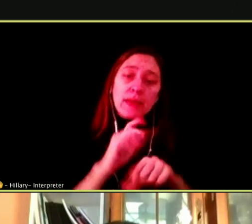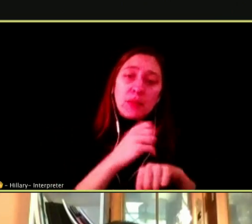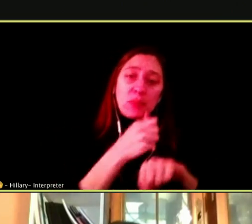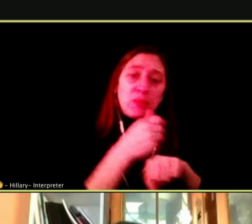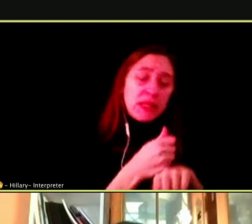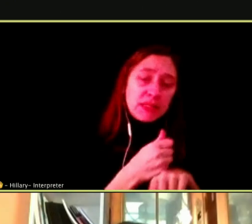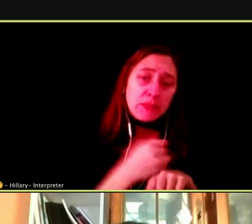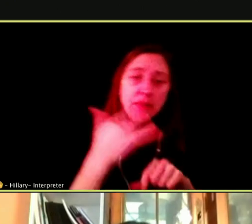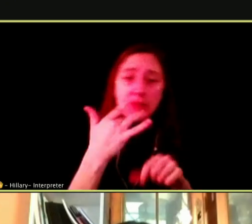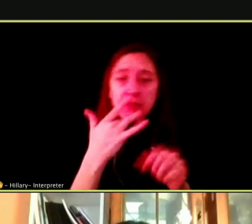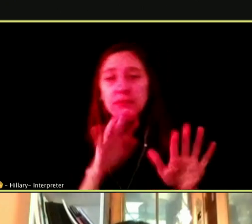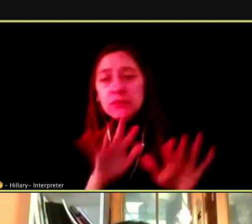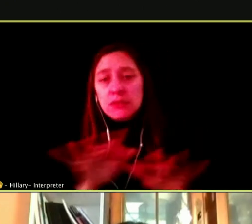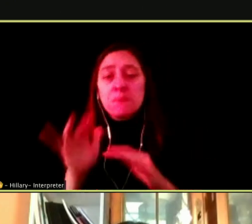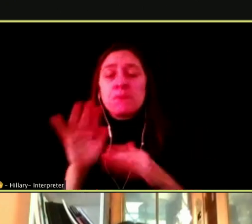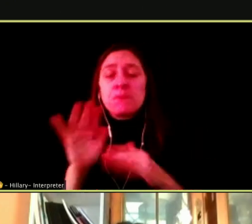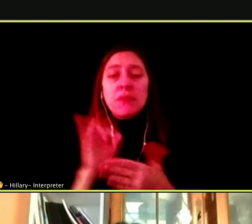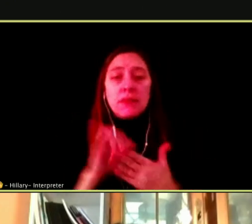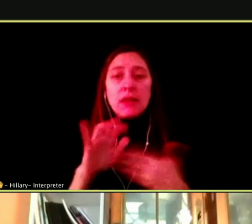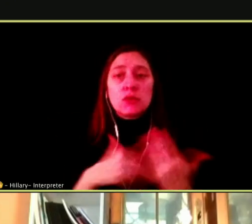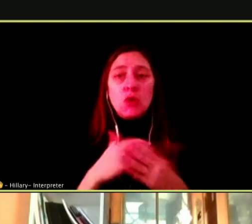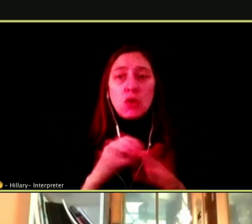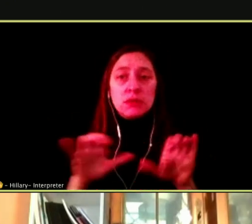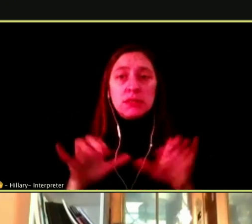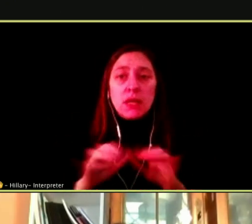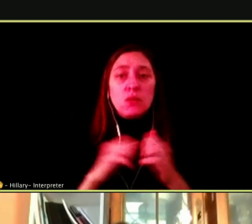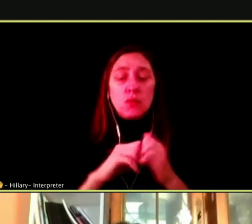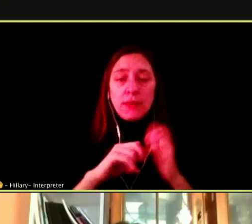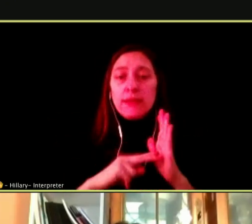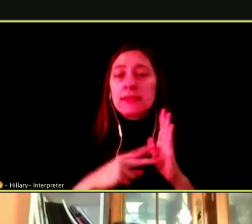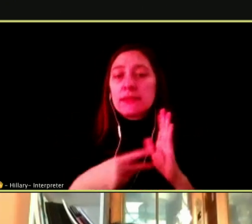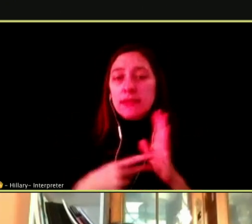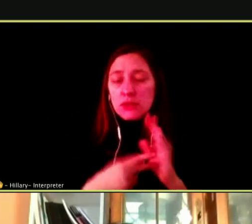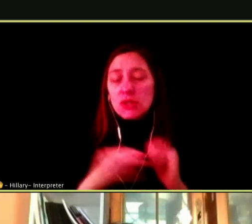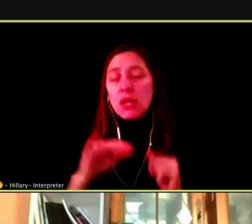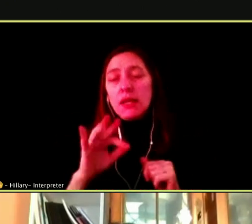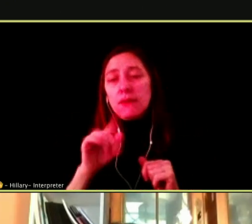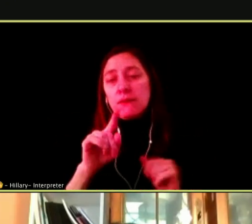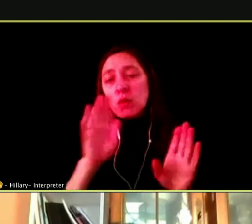THAT IS DONE VERY INTENTIONALLY.